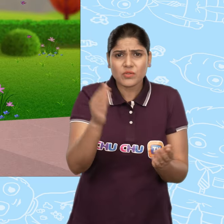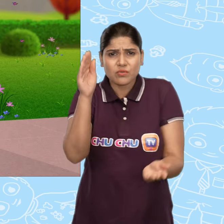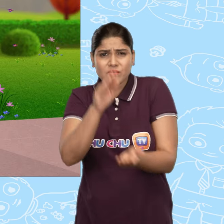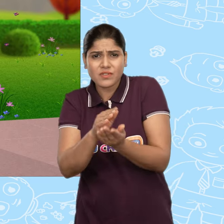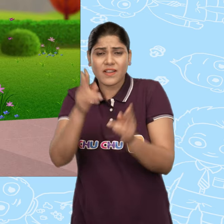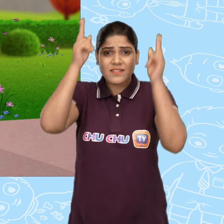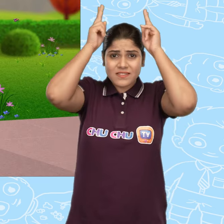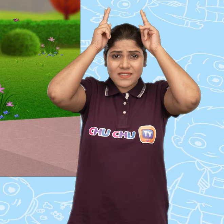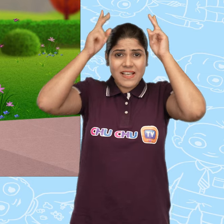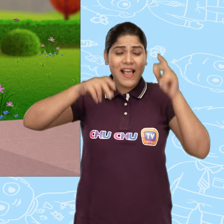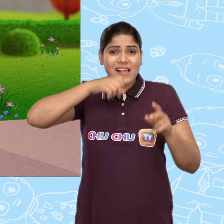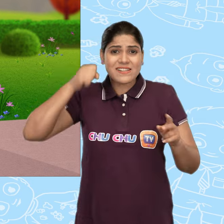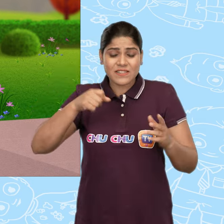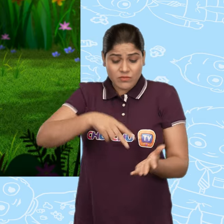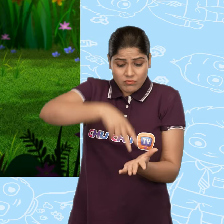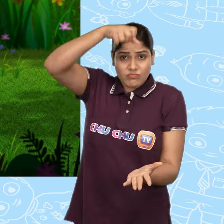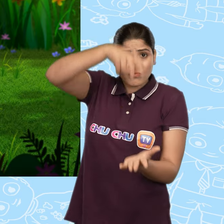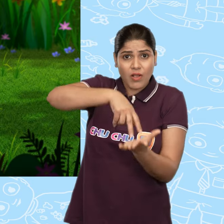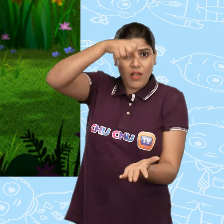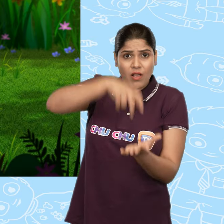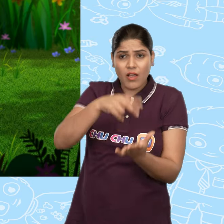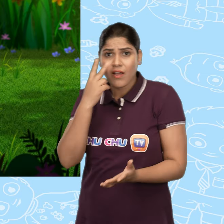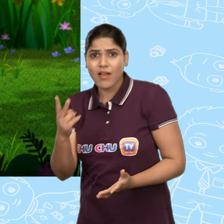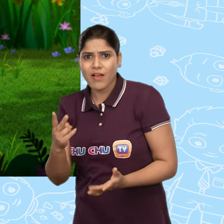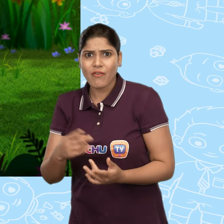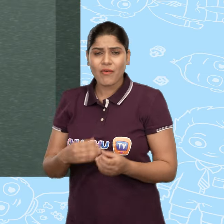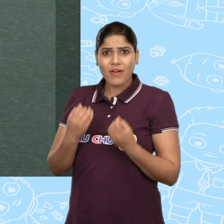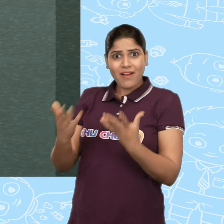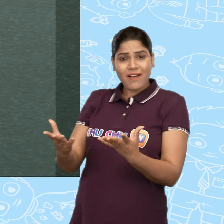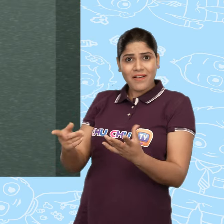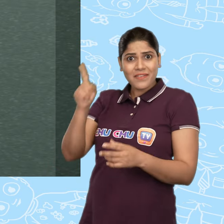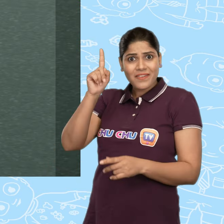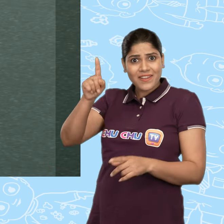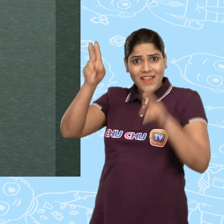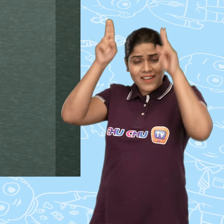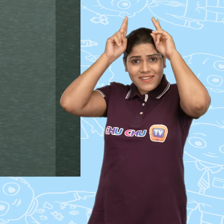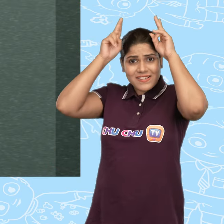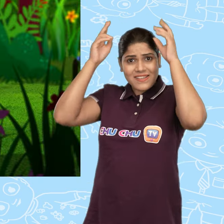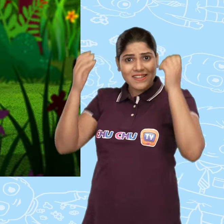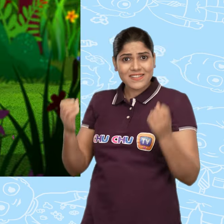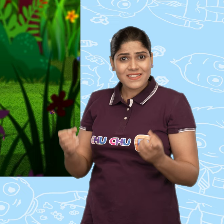and she saw a little rabbit hopping around. Wow! A rabbit!